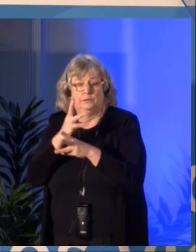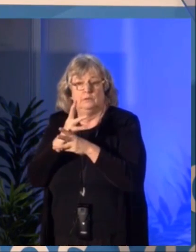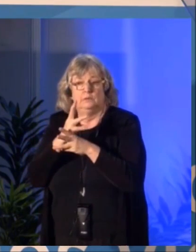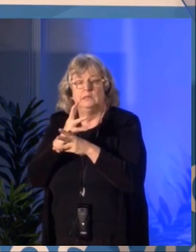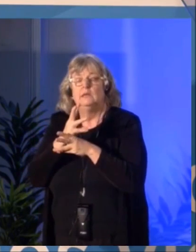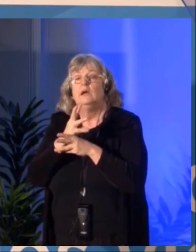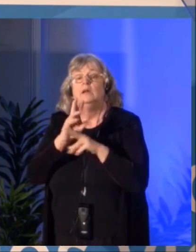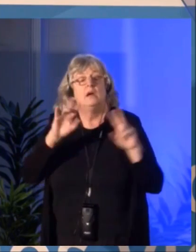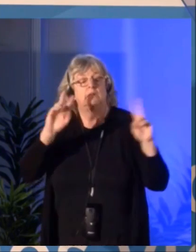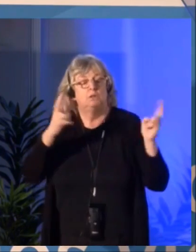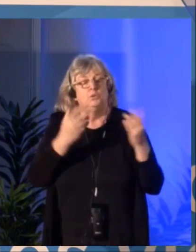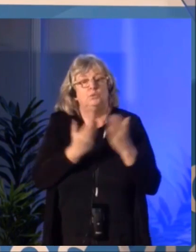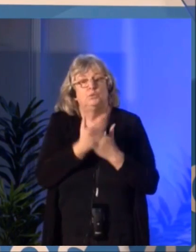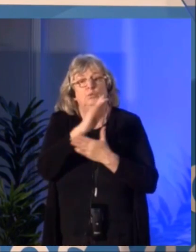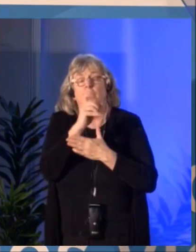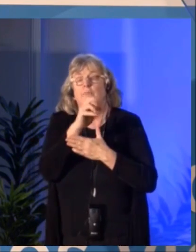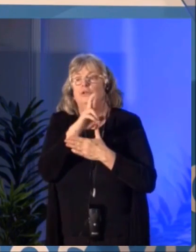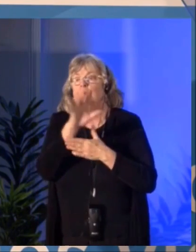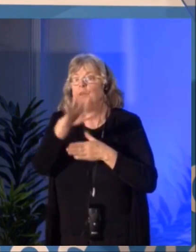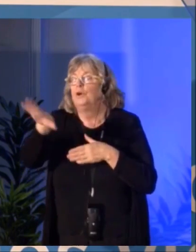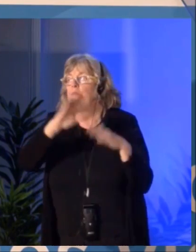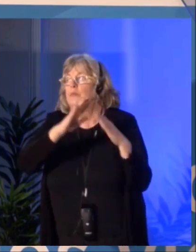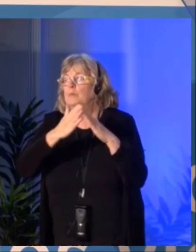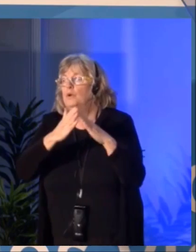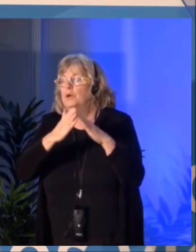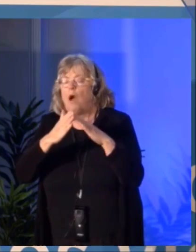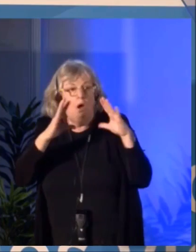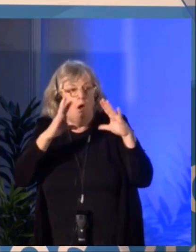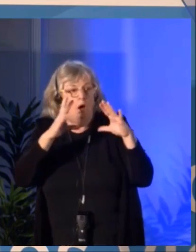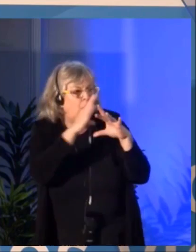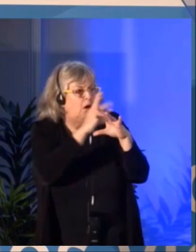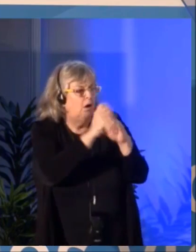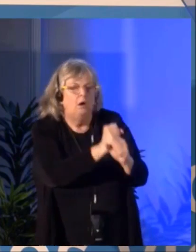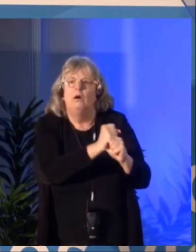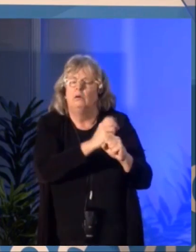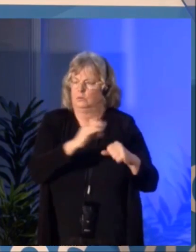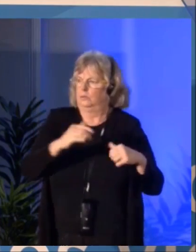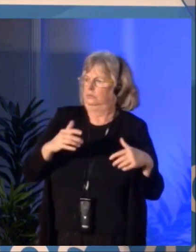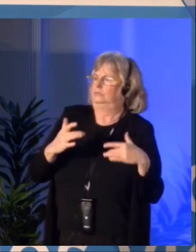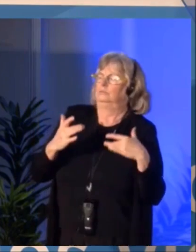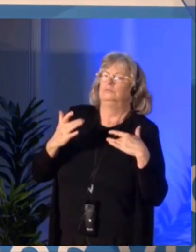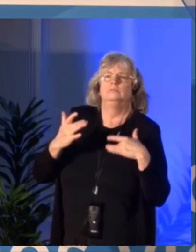to the special program 40 million will once again become more broadly available